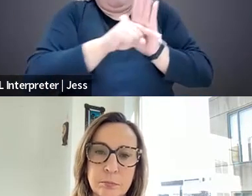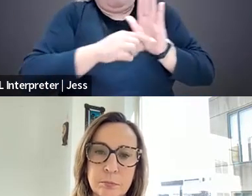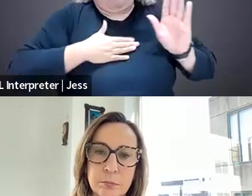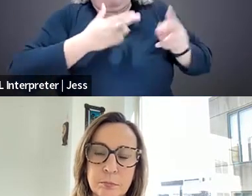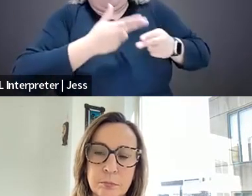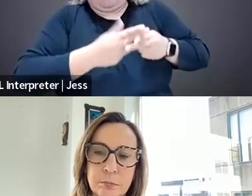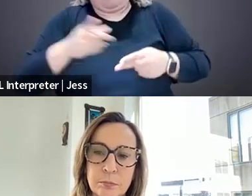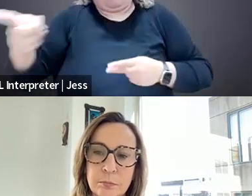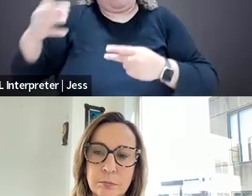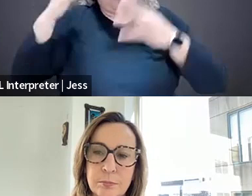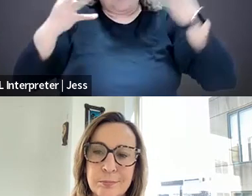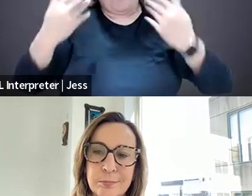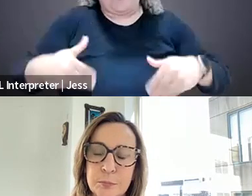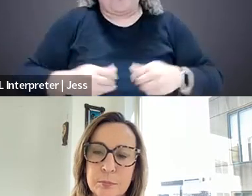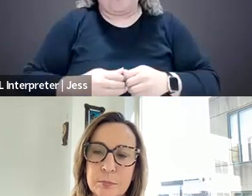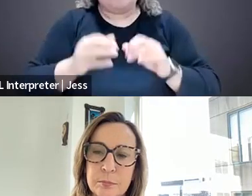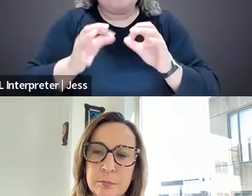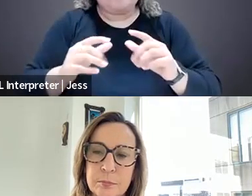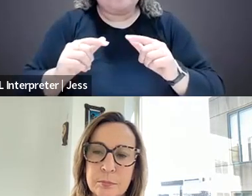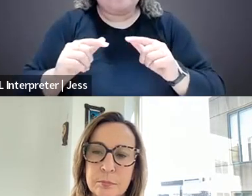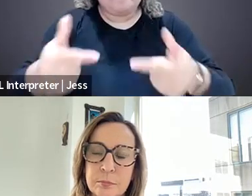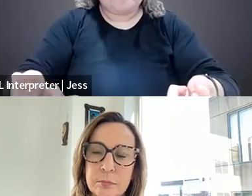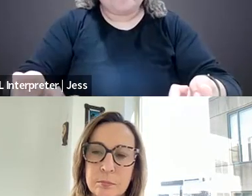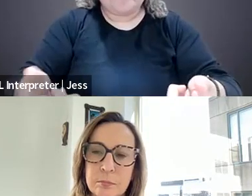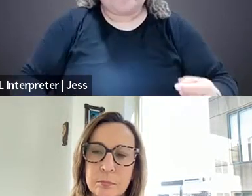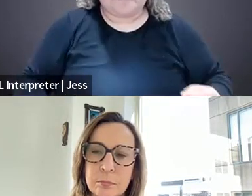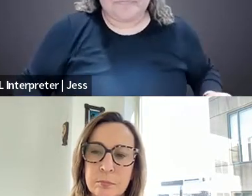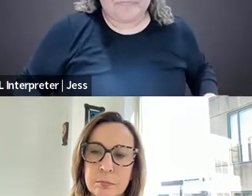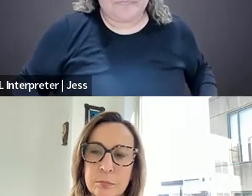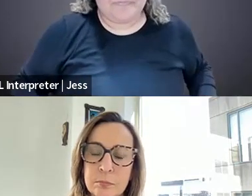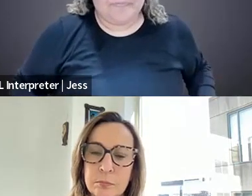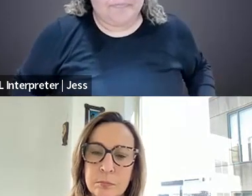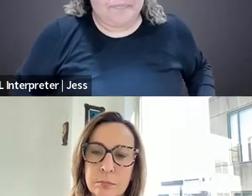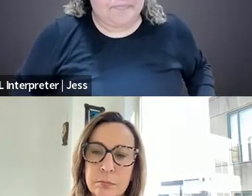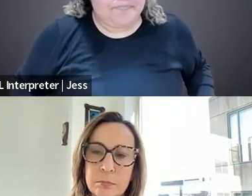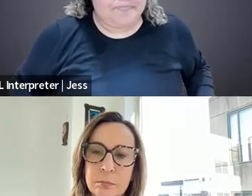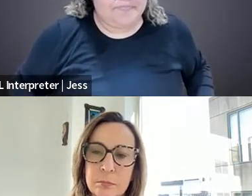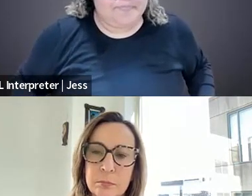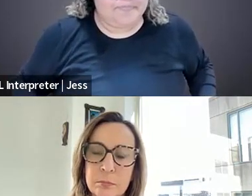And the other thing is it does affect our physical safety, but also it affects how we see risks.